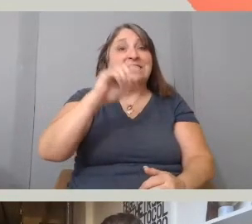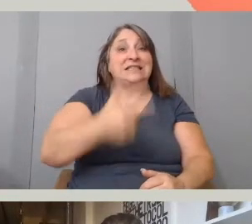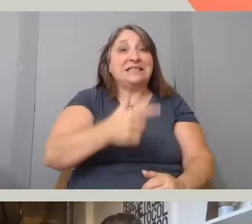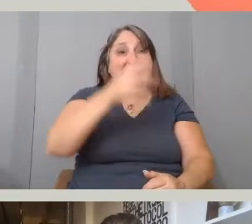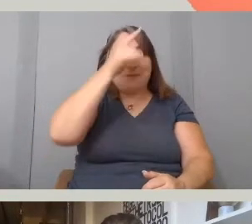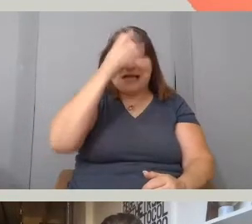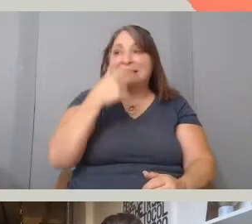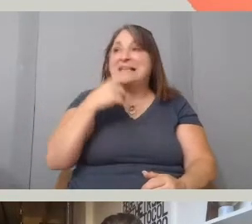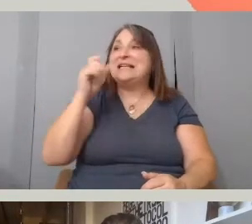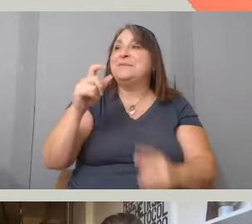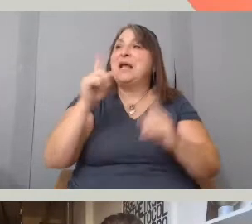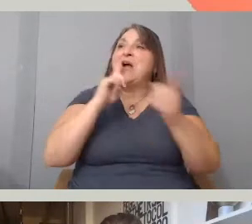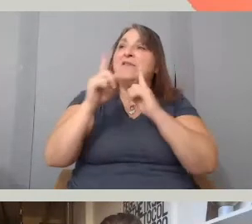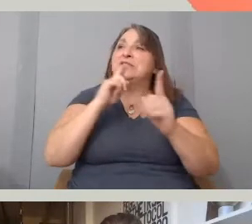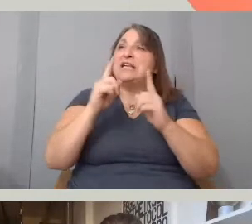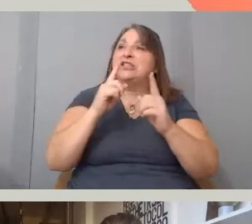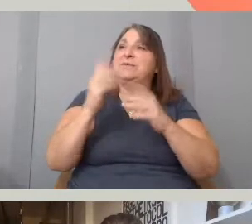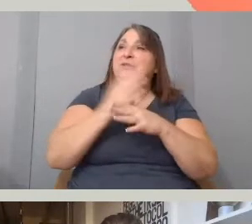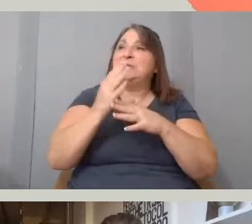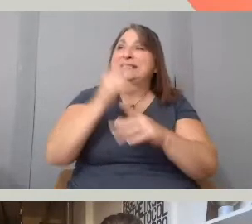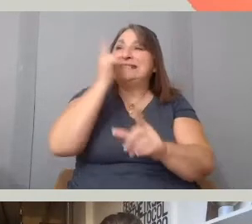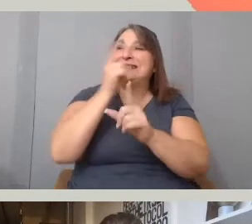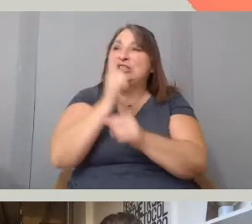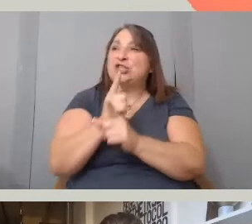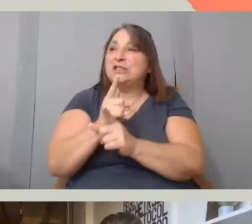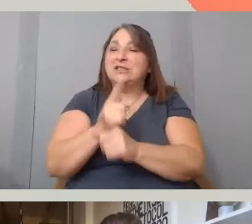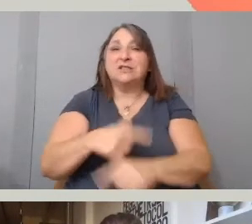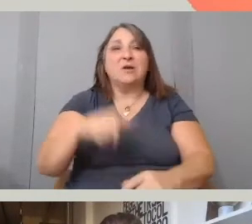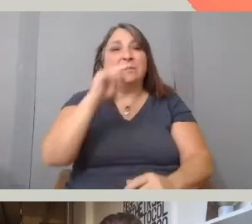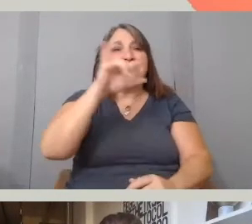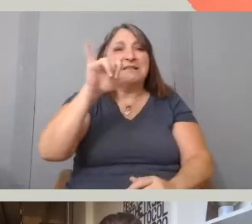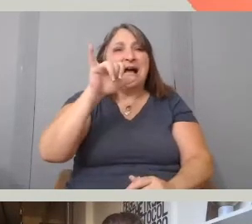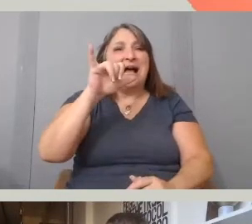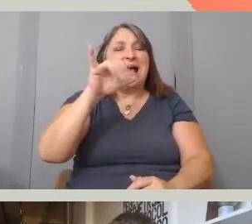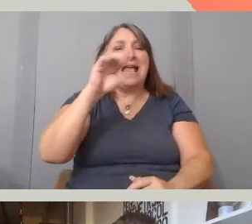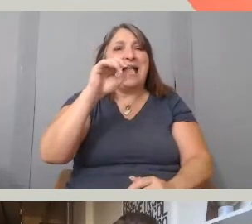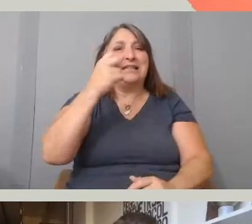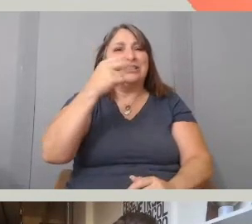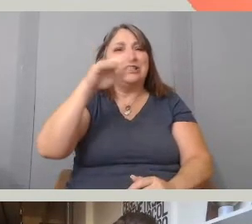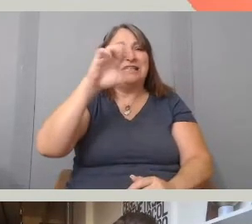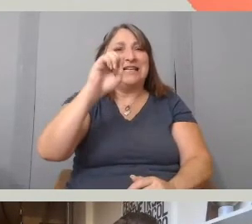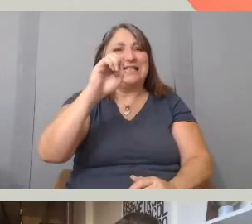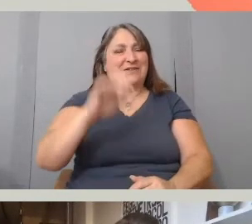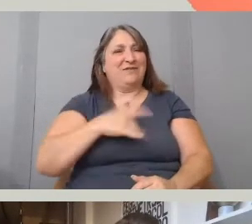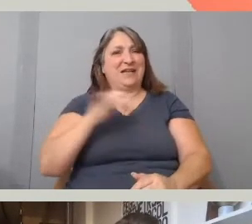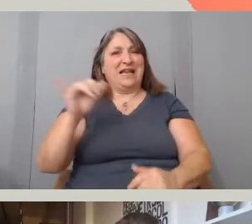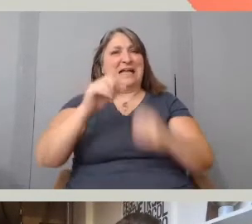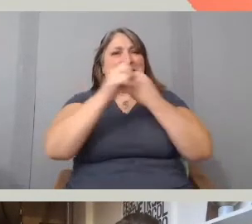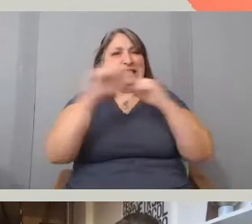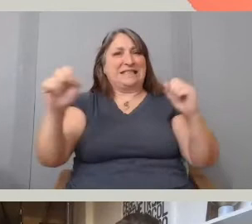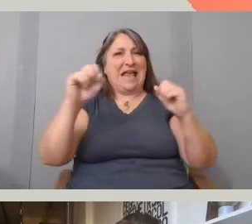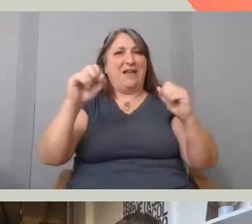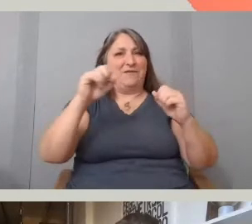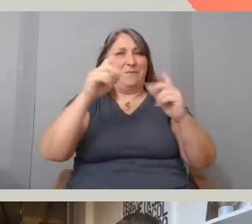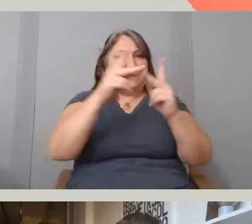and so with Ty and Shinese making sure that it always felt like a safe environment that they always felt held in it